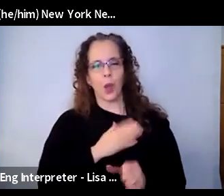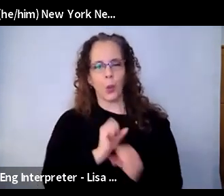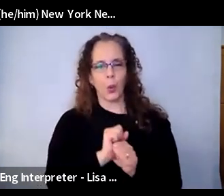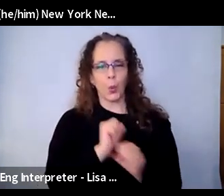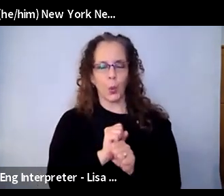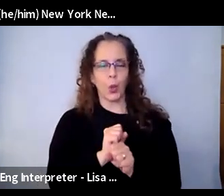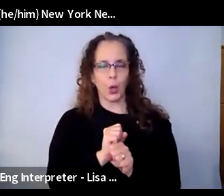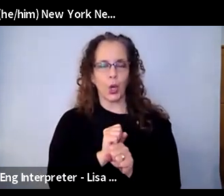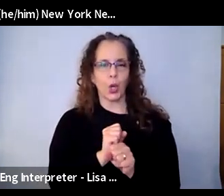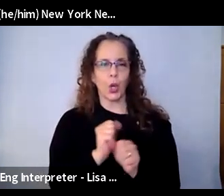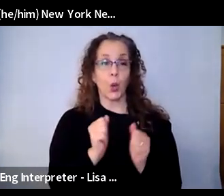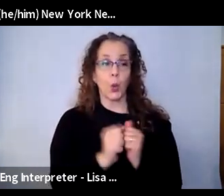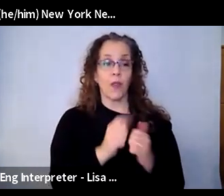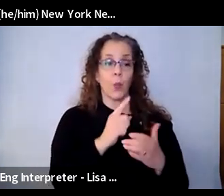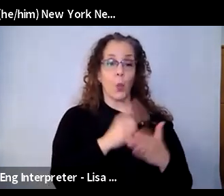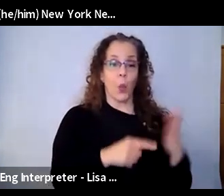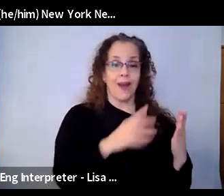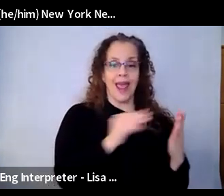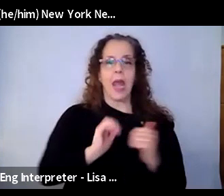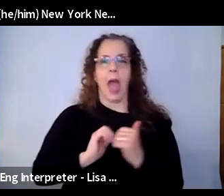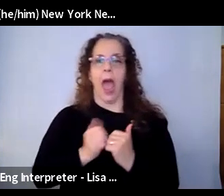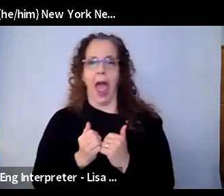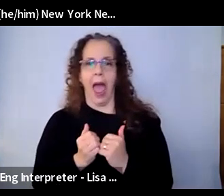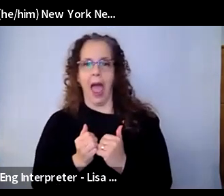how we are presented it. I think it's just going to happen on